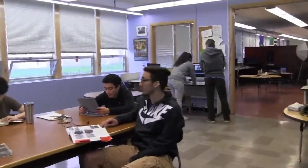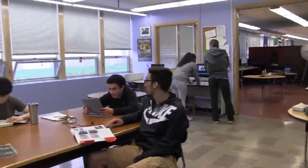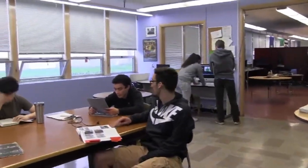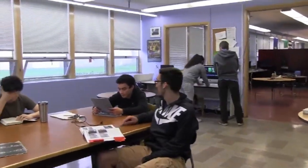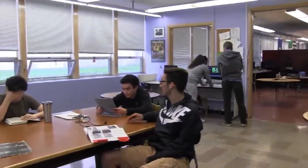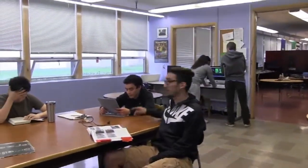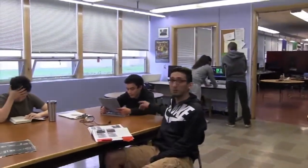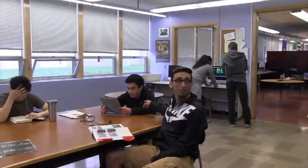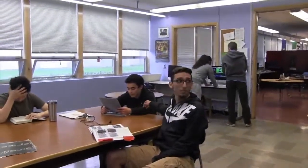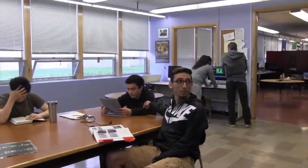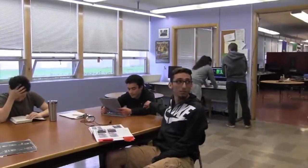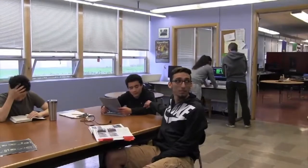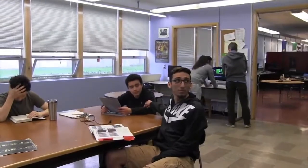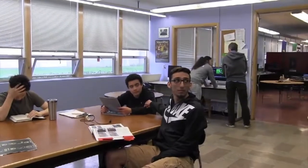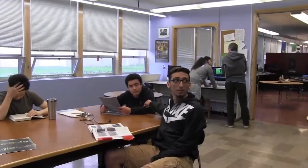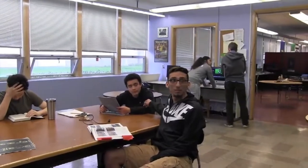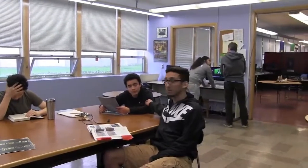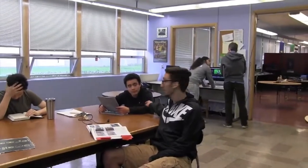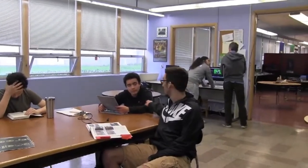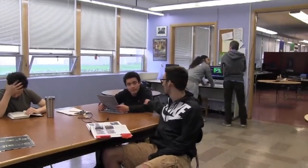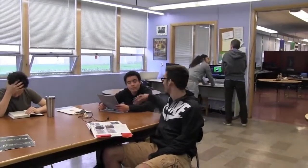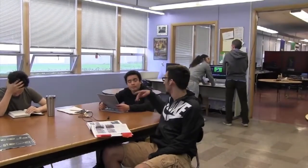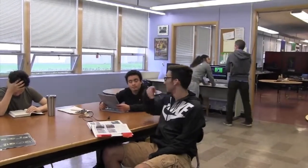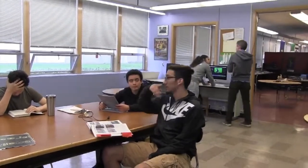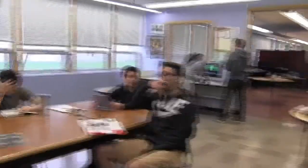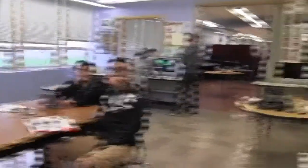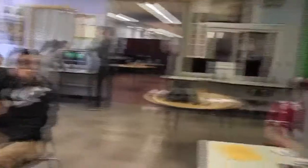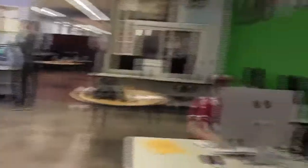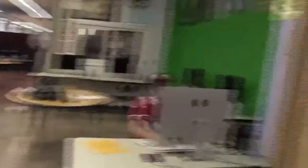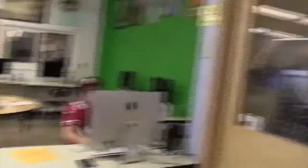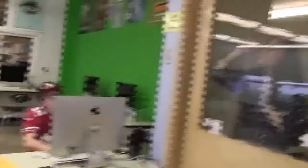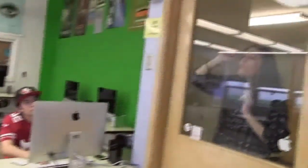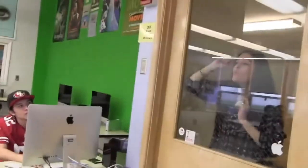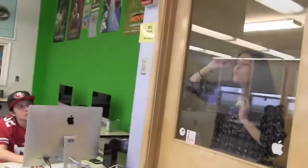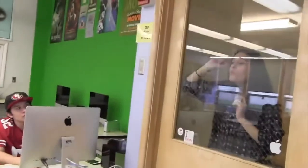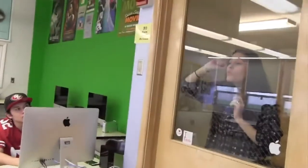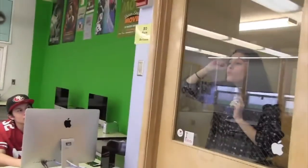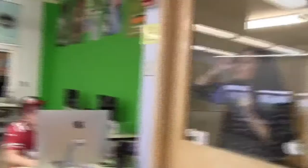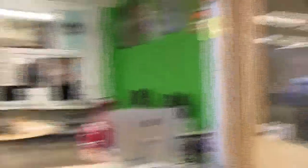Do you want to talk to him? To the right of him.